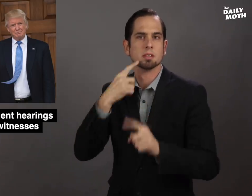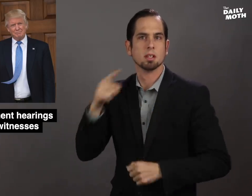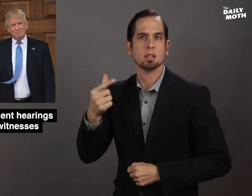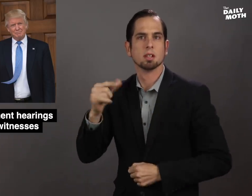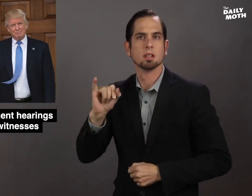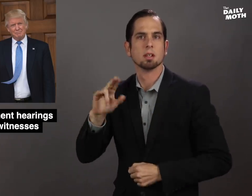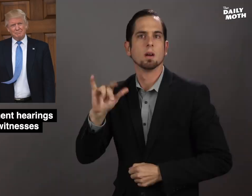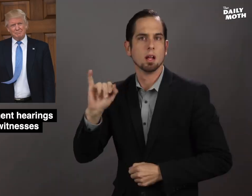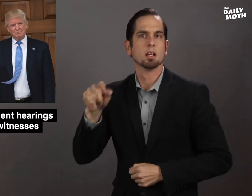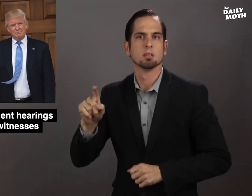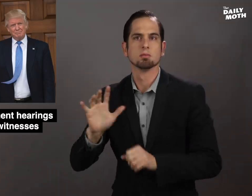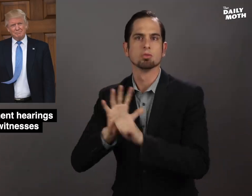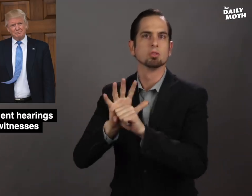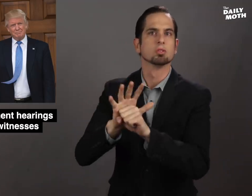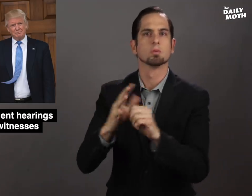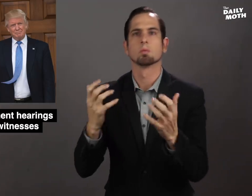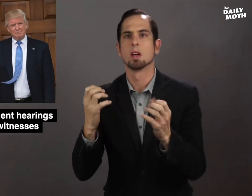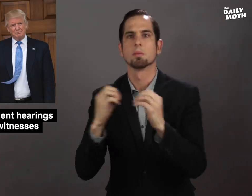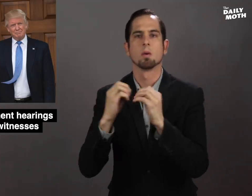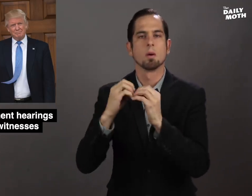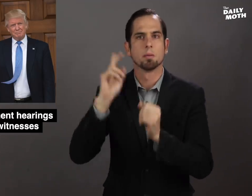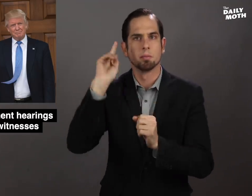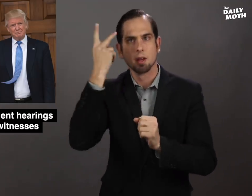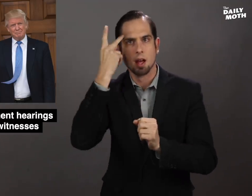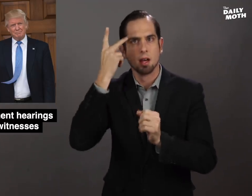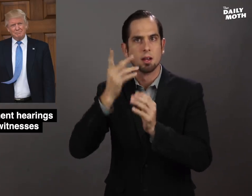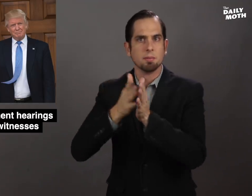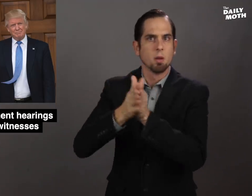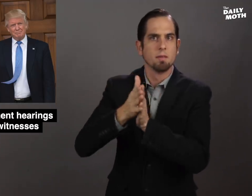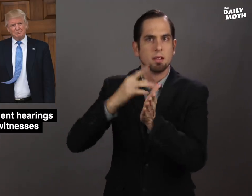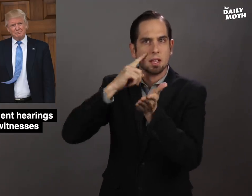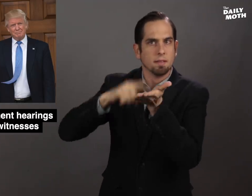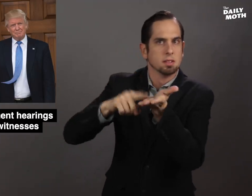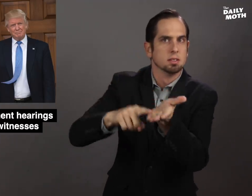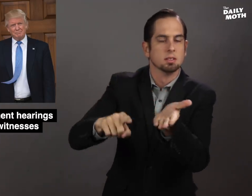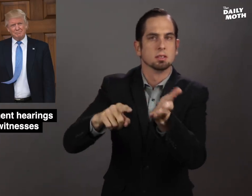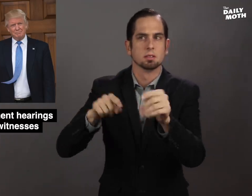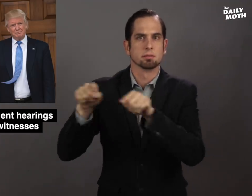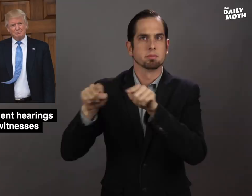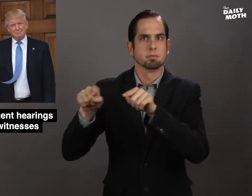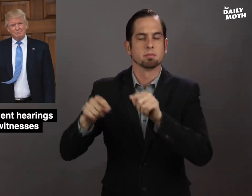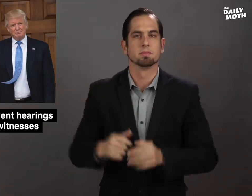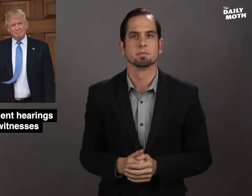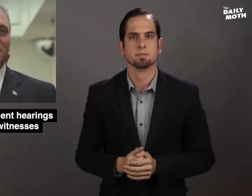to push for politically motivated investigations.